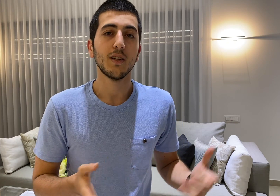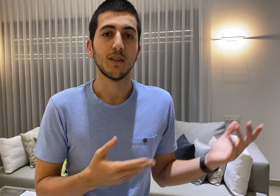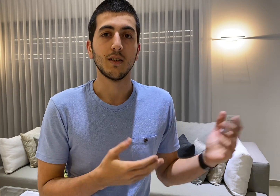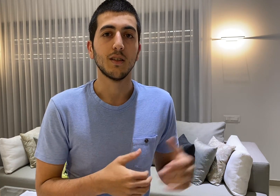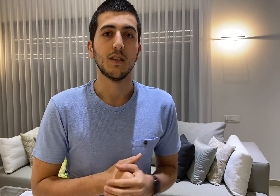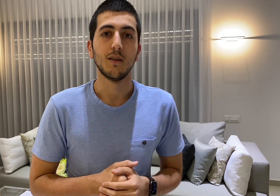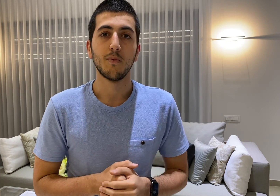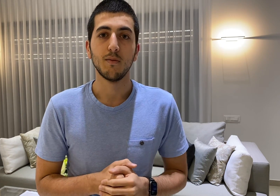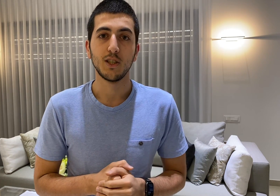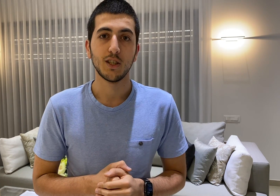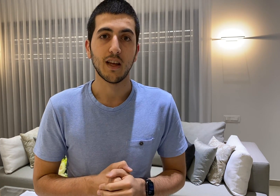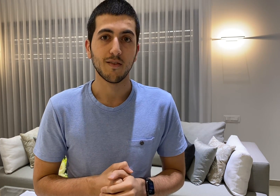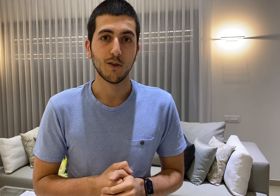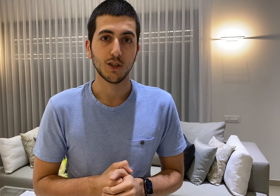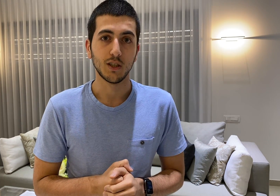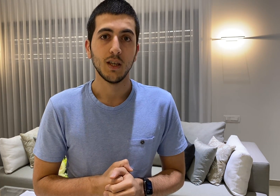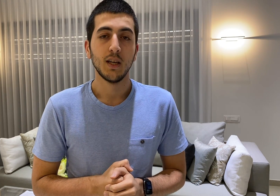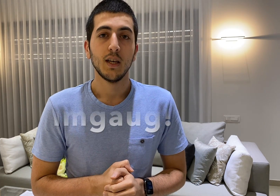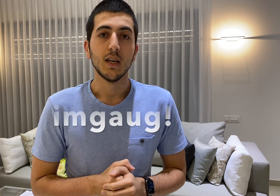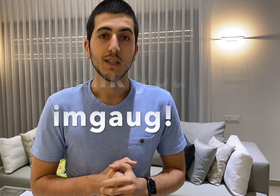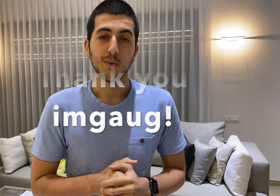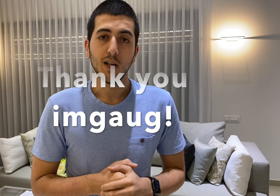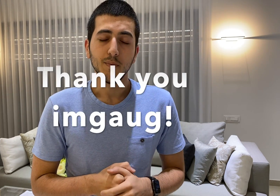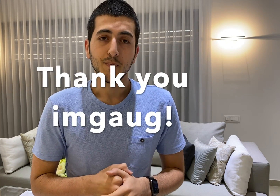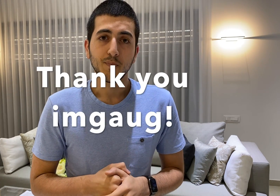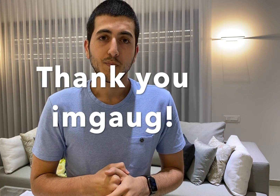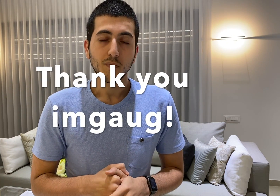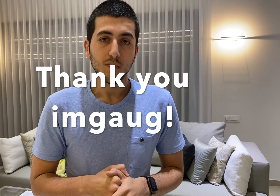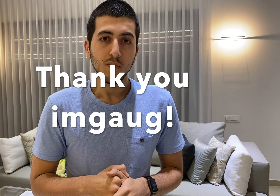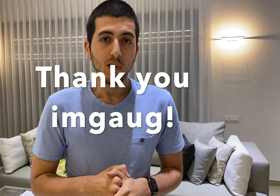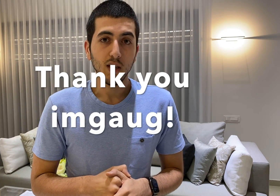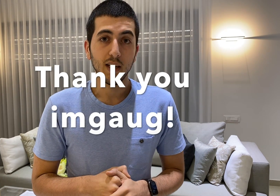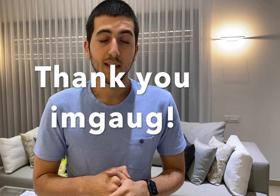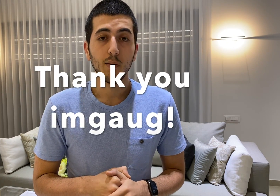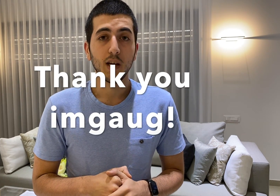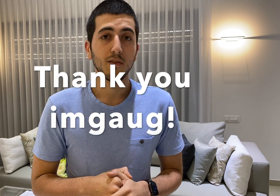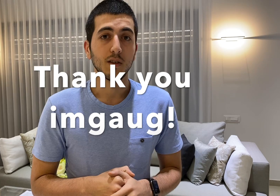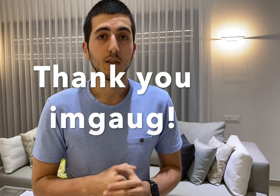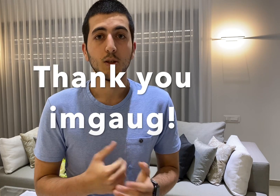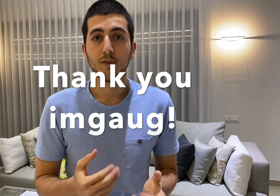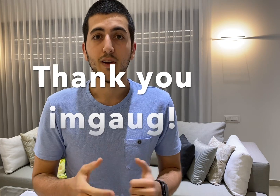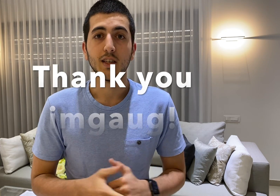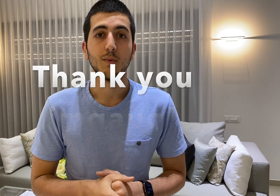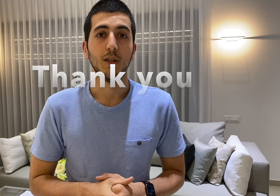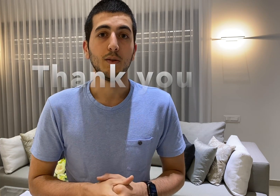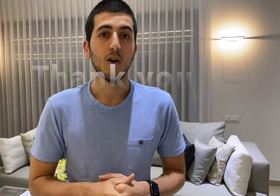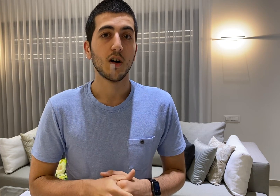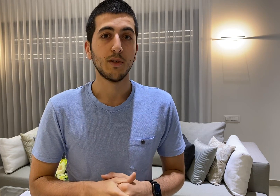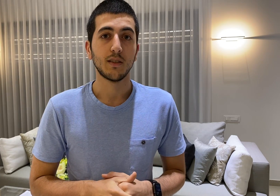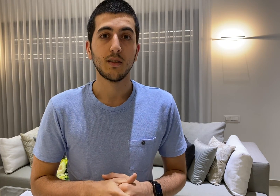and publish that version as well and now we have a super fast way to augment